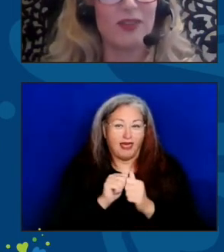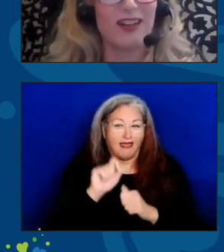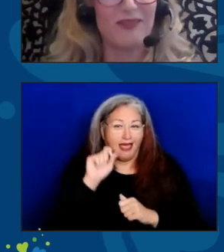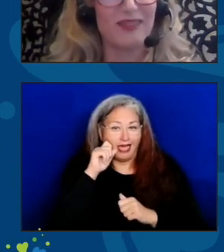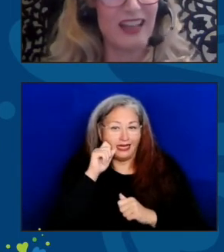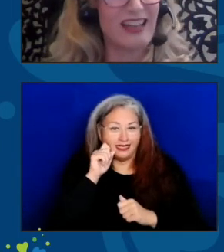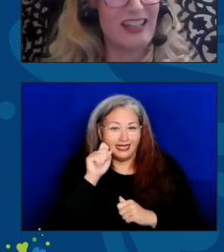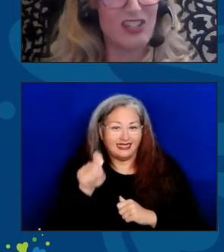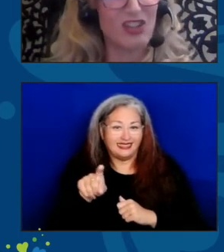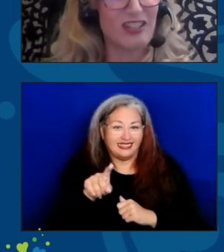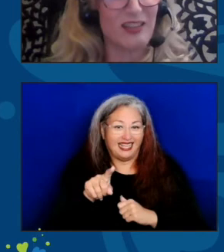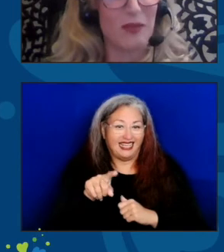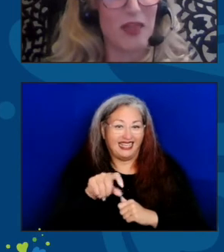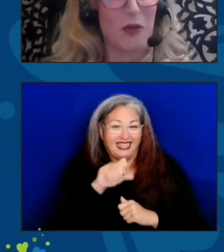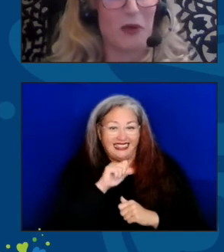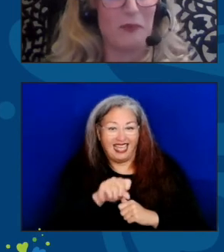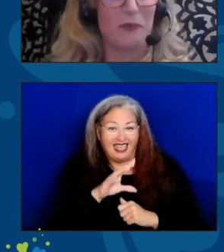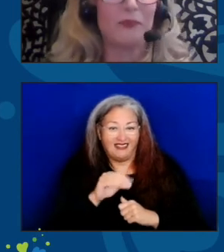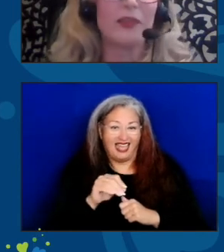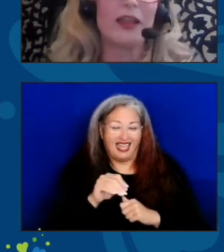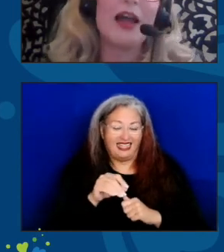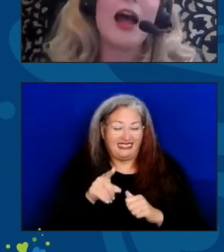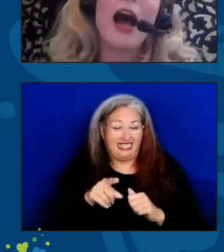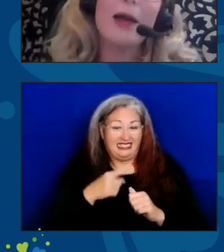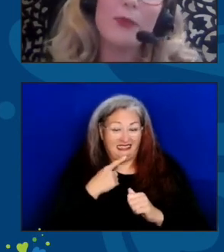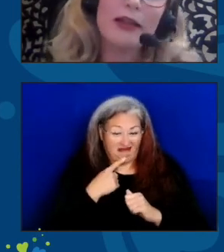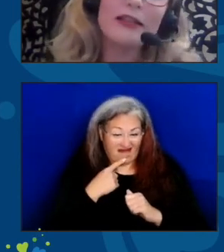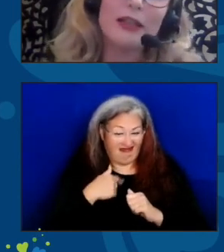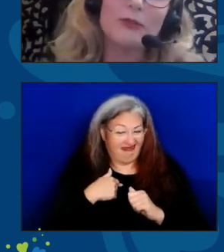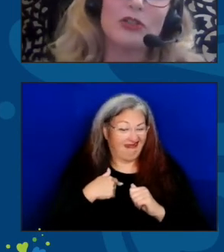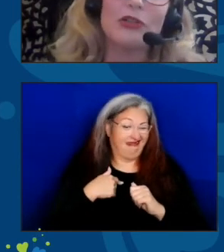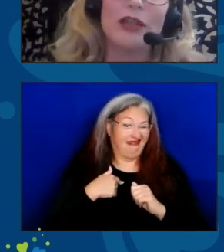And, well, I kind of just trusted them on that one. I bring this up to you today